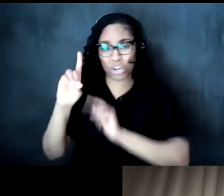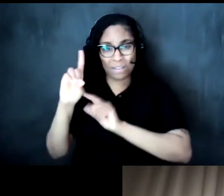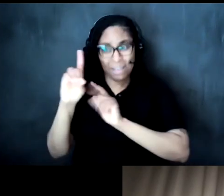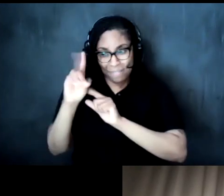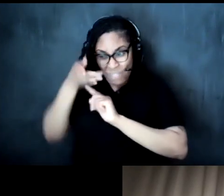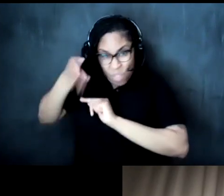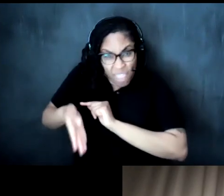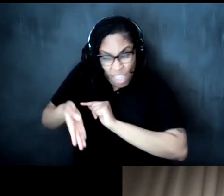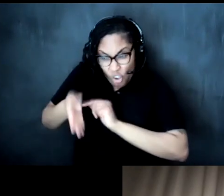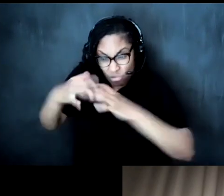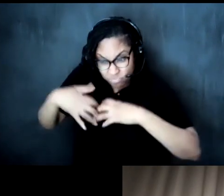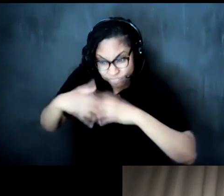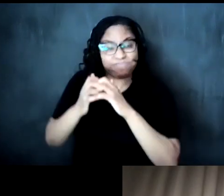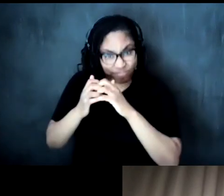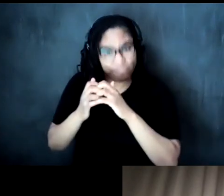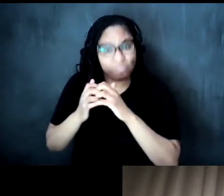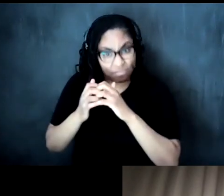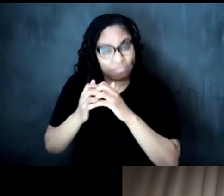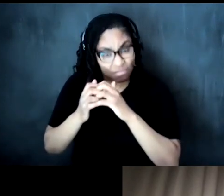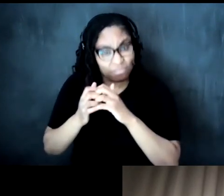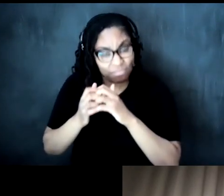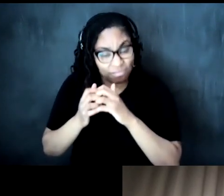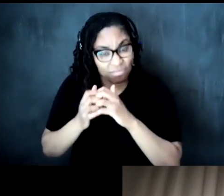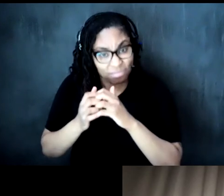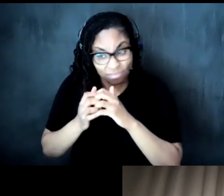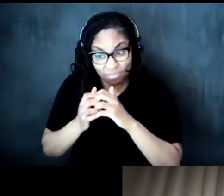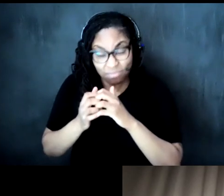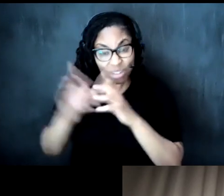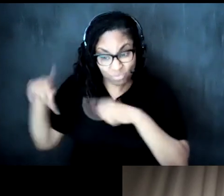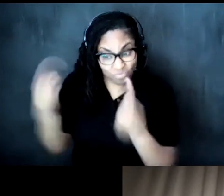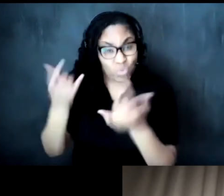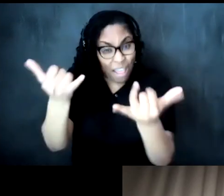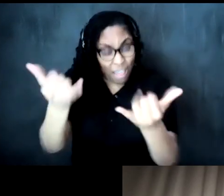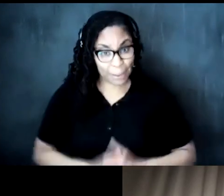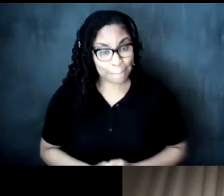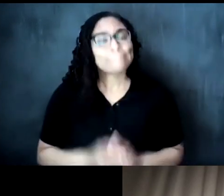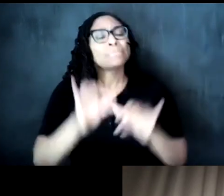and it's a legacy right to this very day which which means for us that